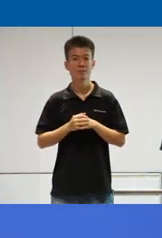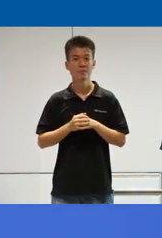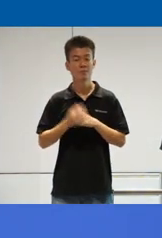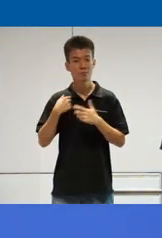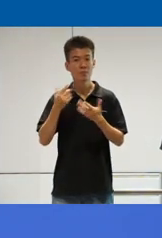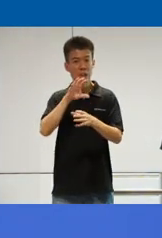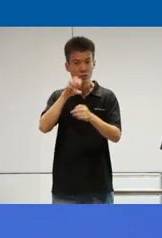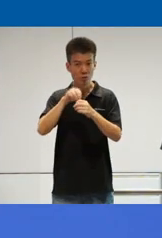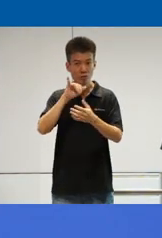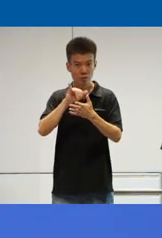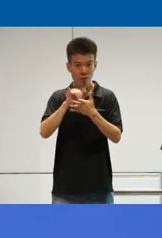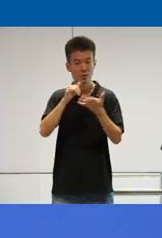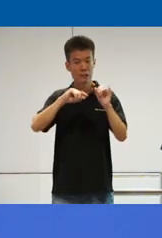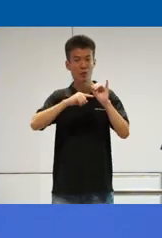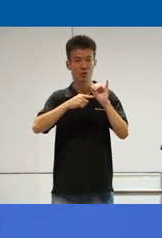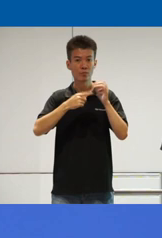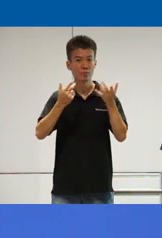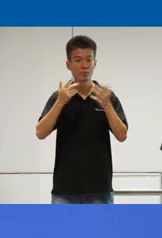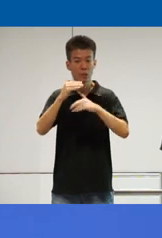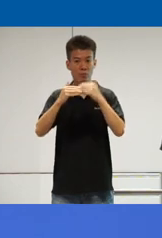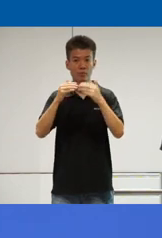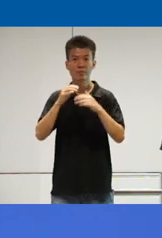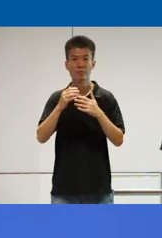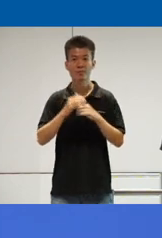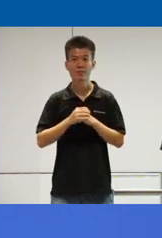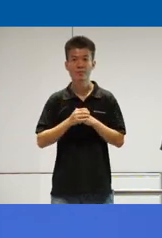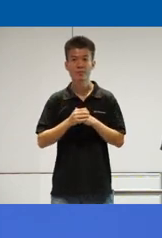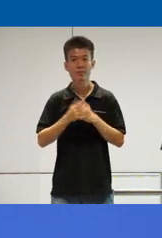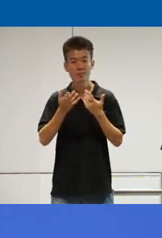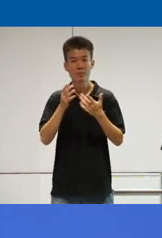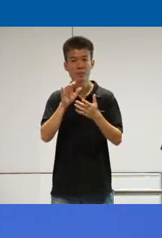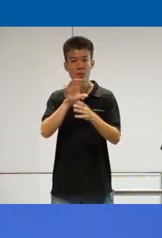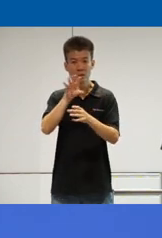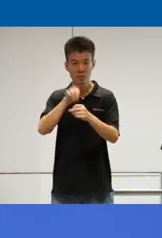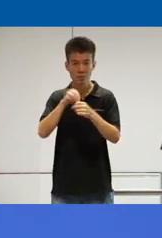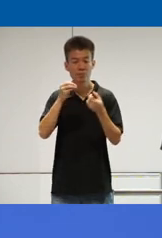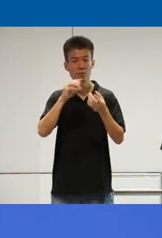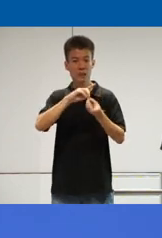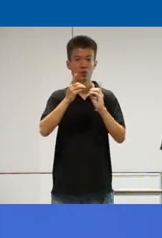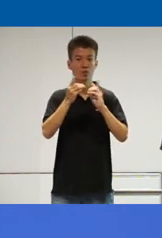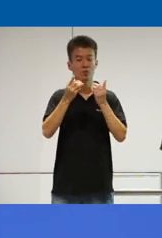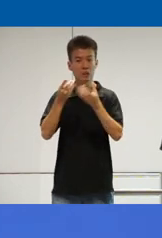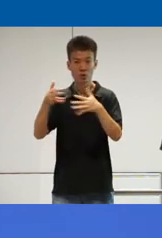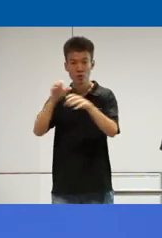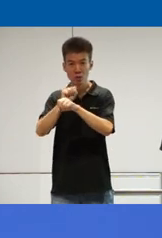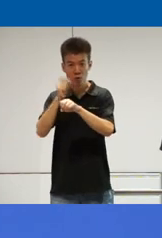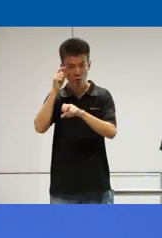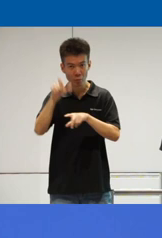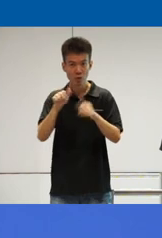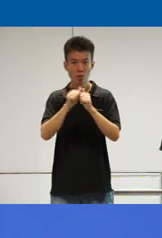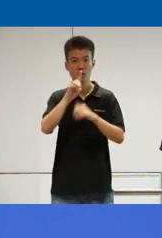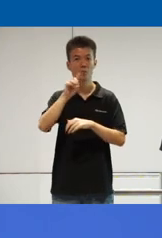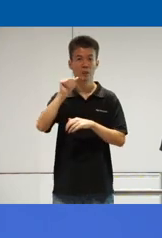in this initiative to build an uh an inclusive digital ecosystem for persons with disabilities